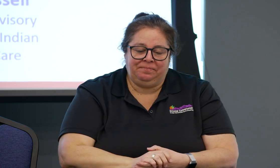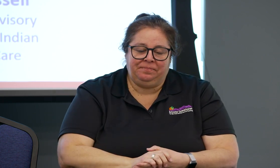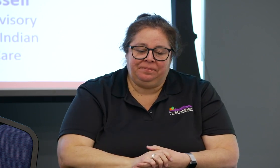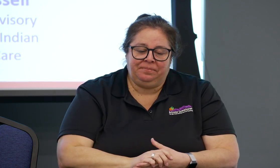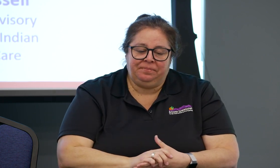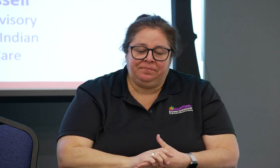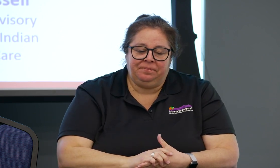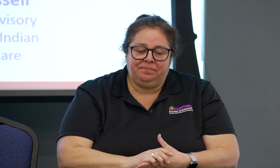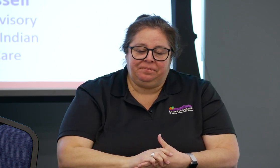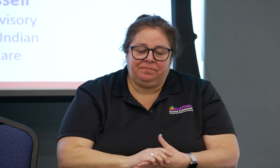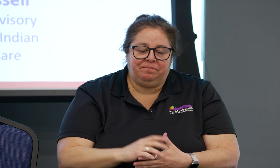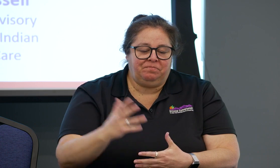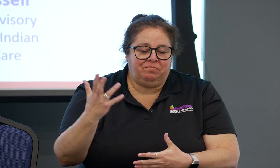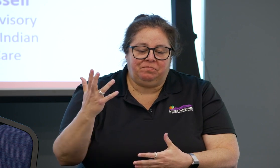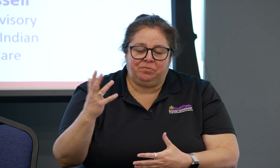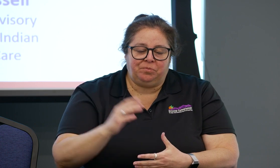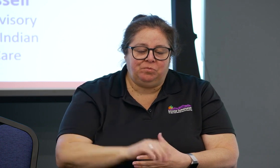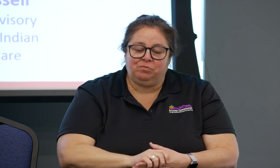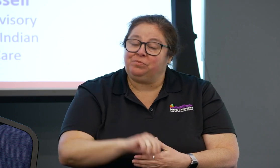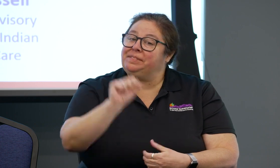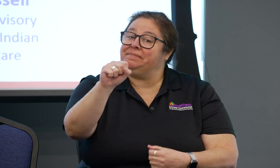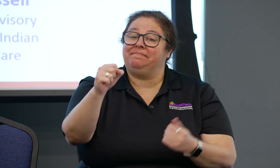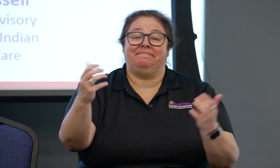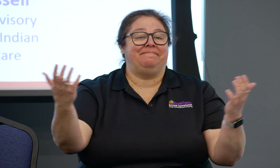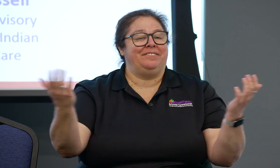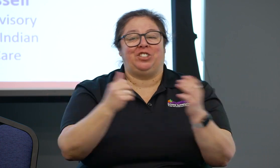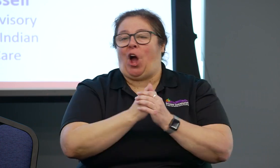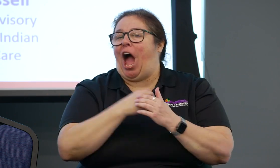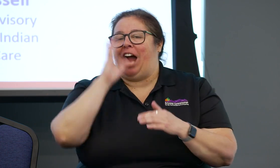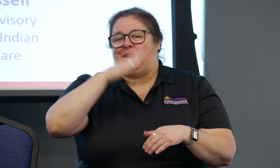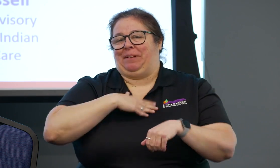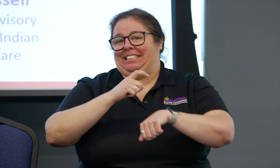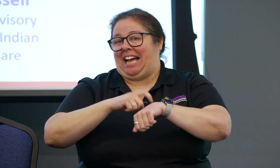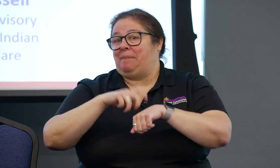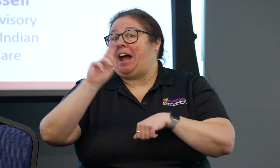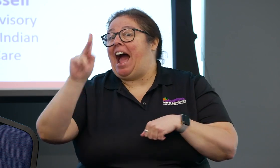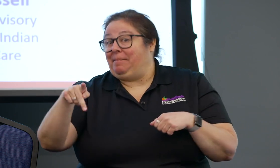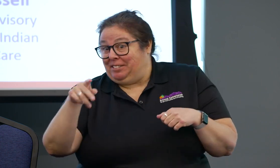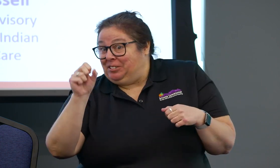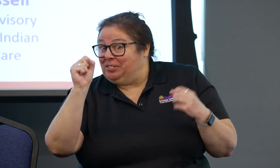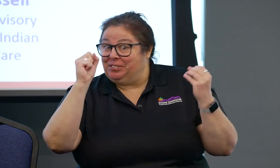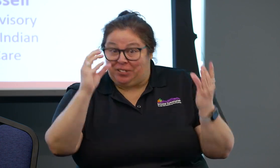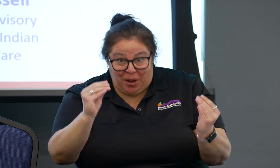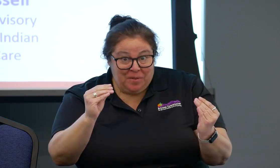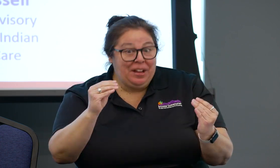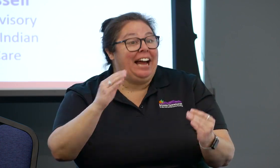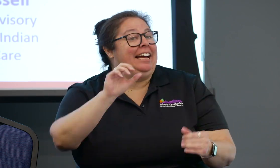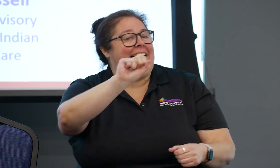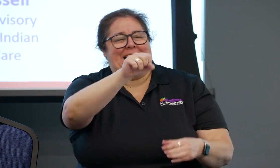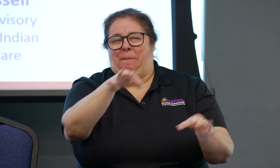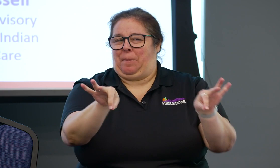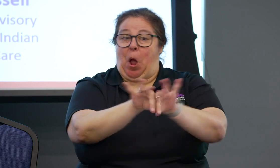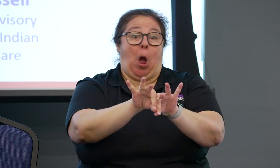There is a lot of misconception and maybe even fear about treating patients with hearing loss. We want to change that too.